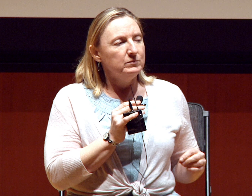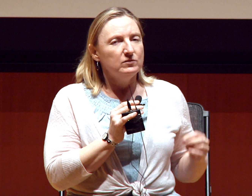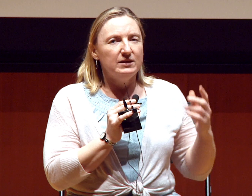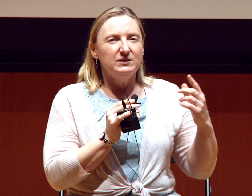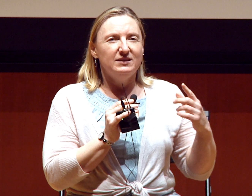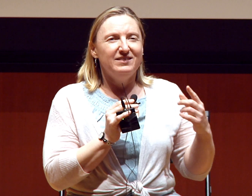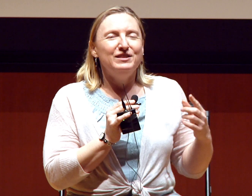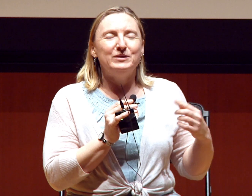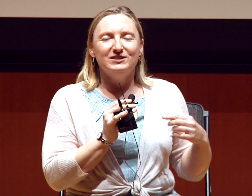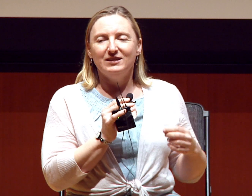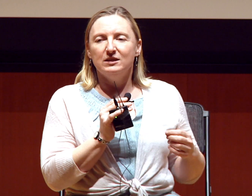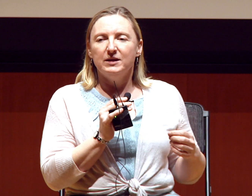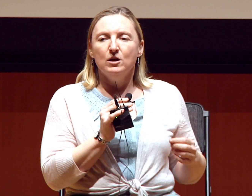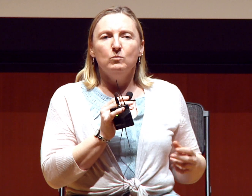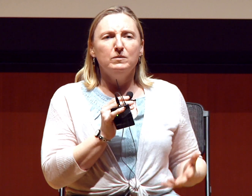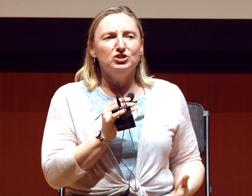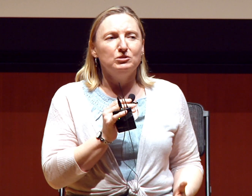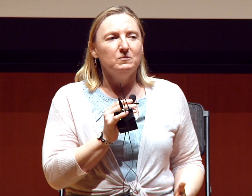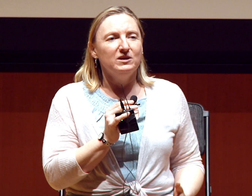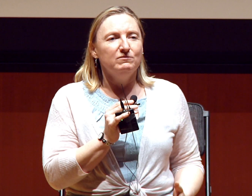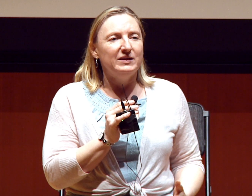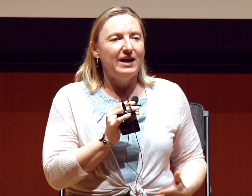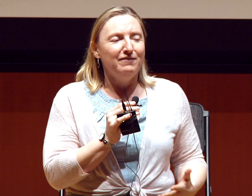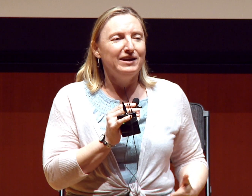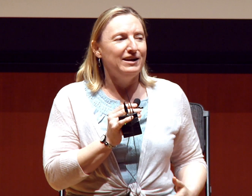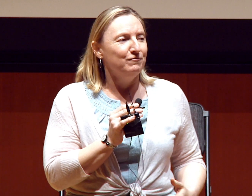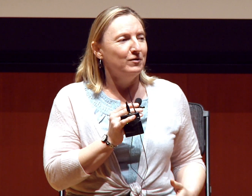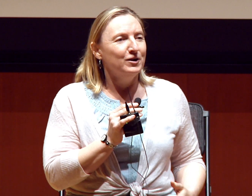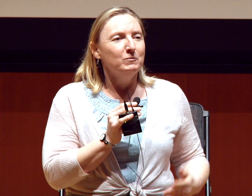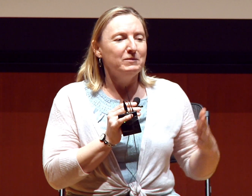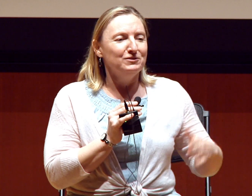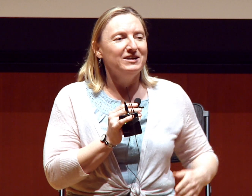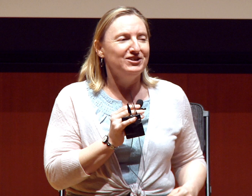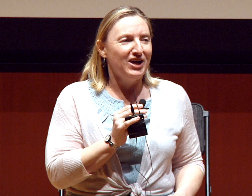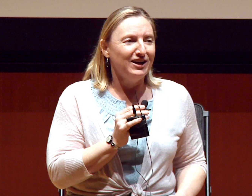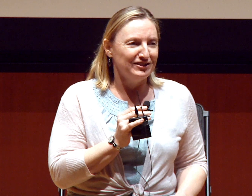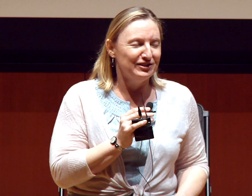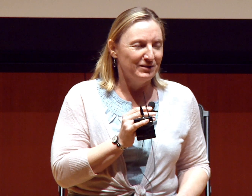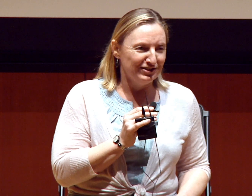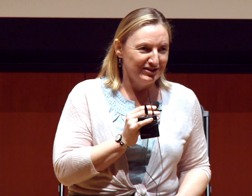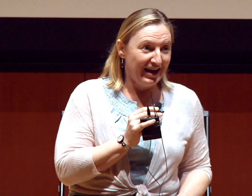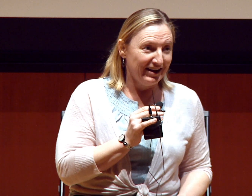And then the person said to me, “We were just doing what you’ve been advocating for. We went to one of your talks and this is what you said."